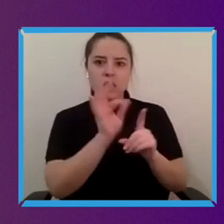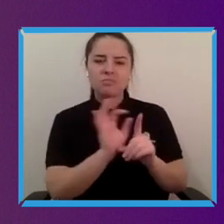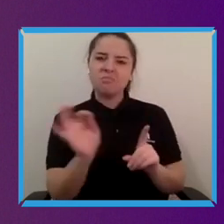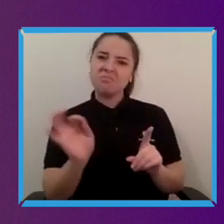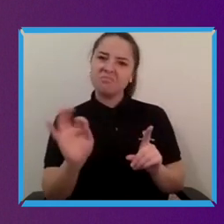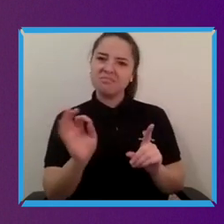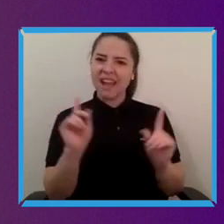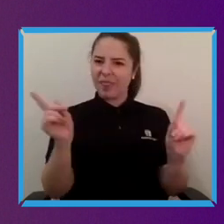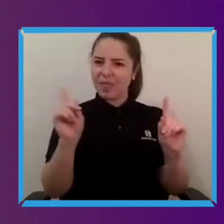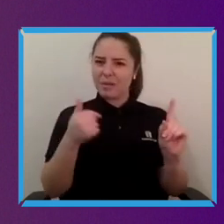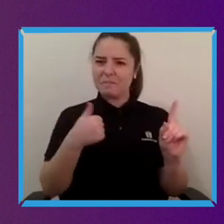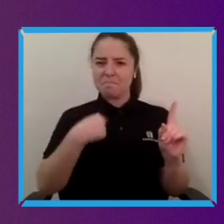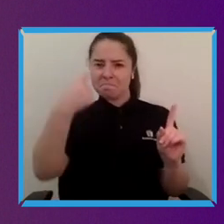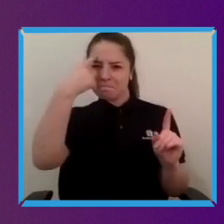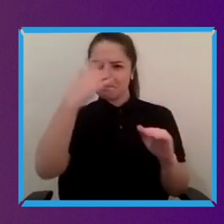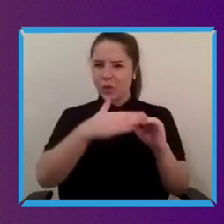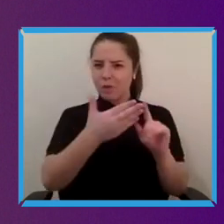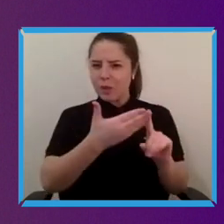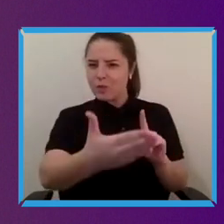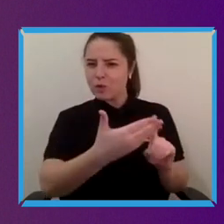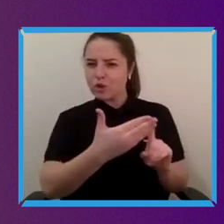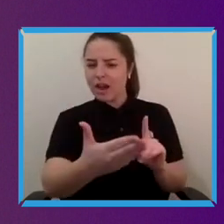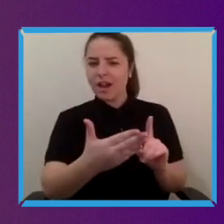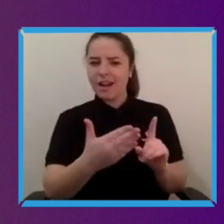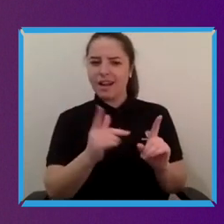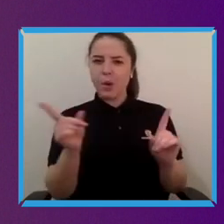role of inclusive design tackling tough